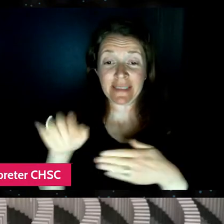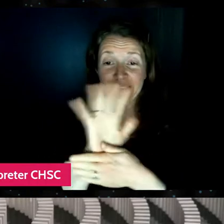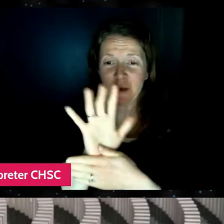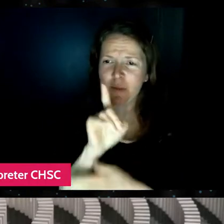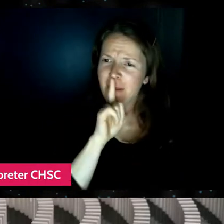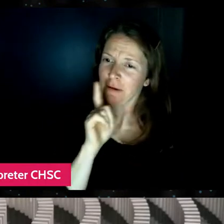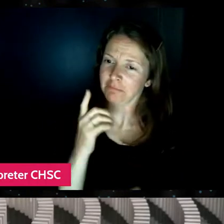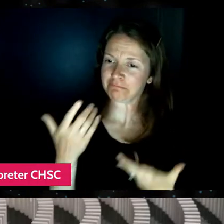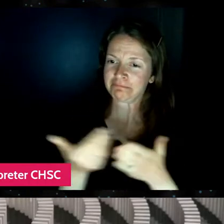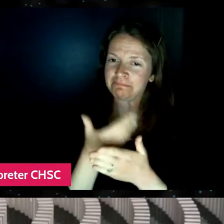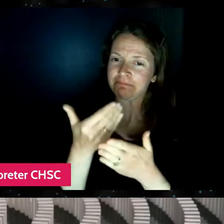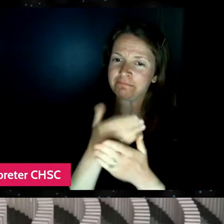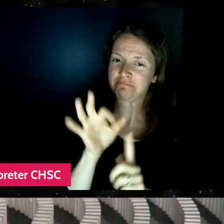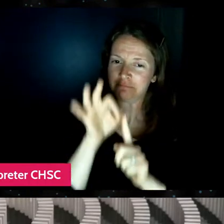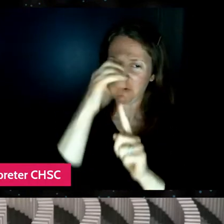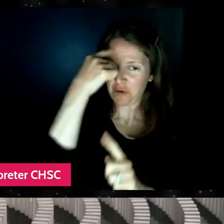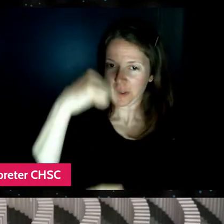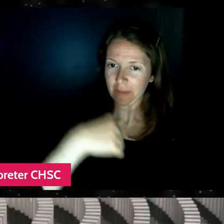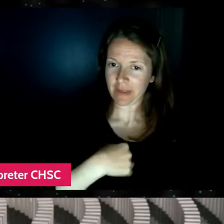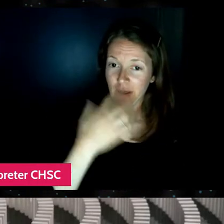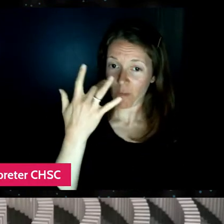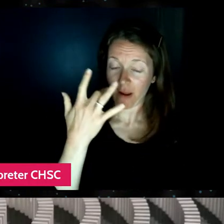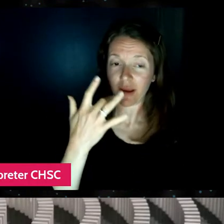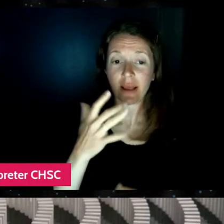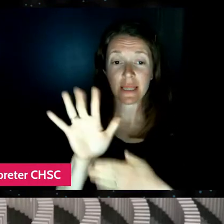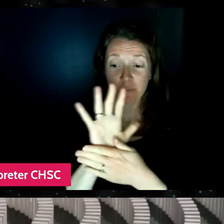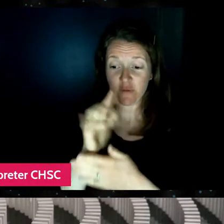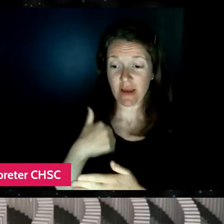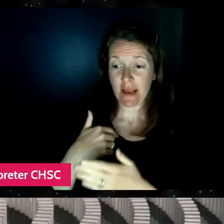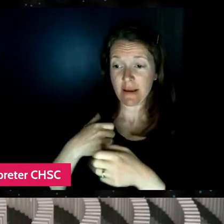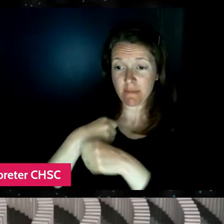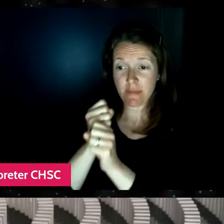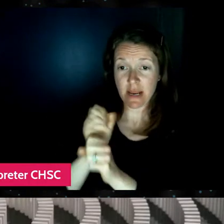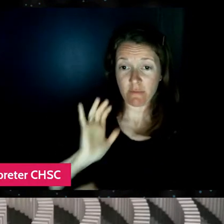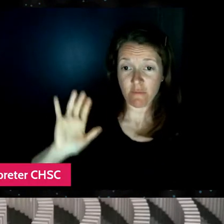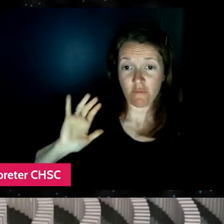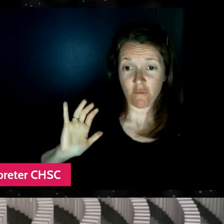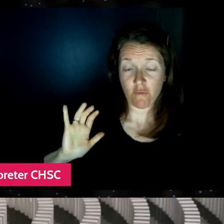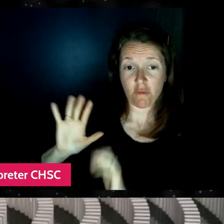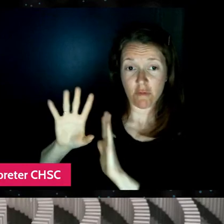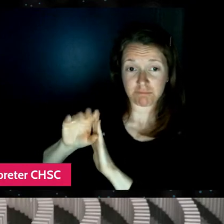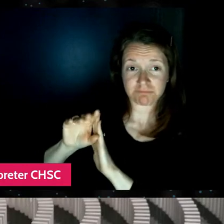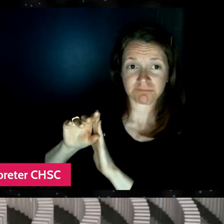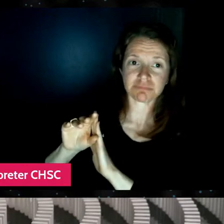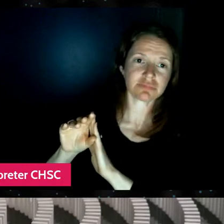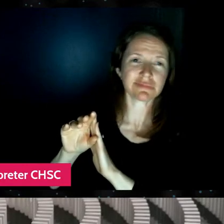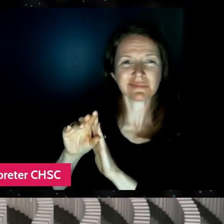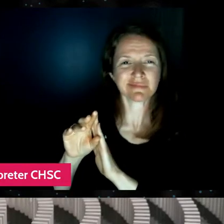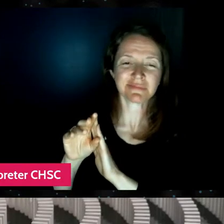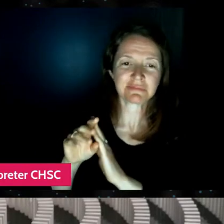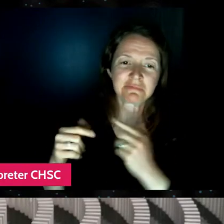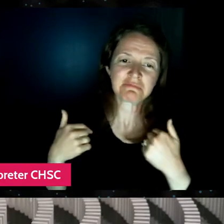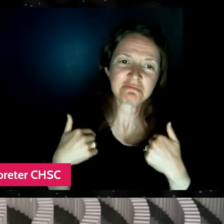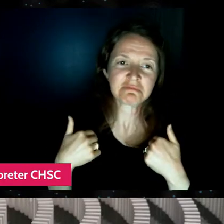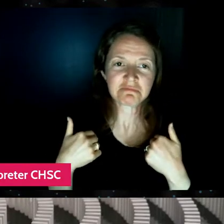in that my previous films were films that, you know, either I had been approached